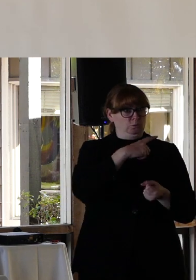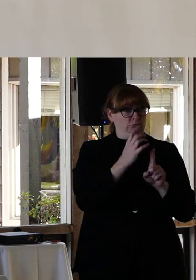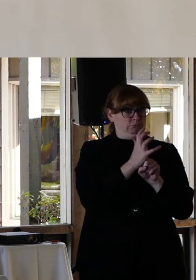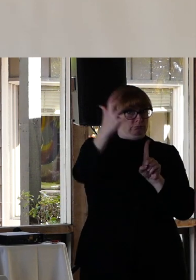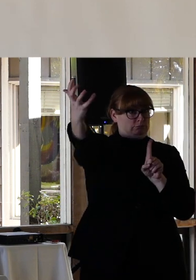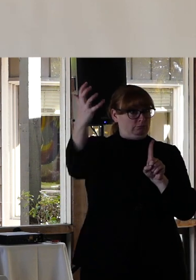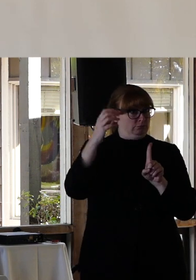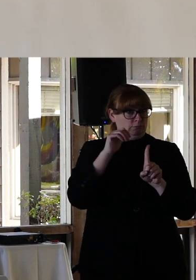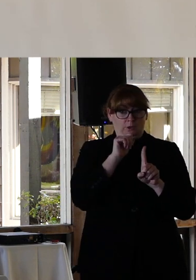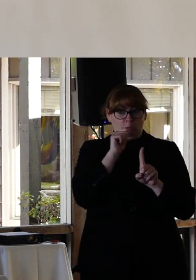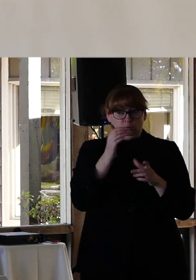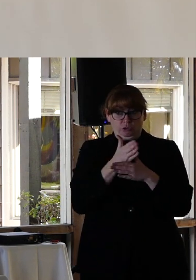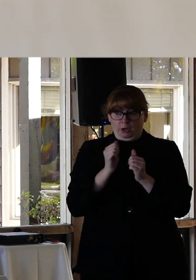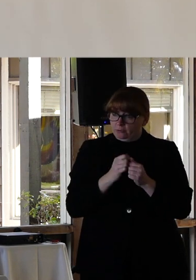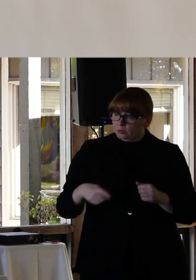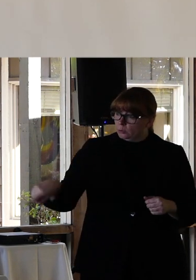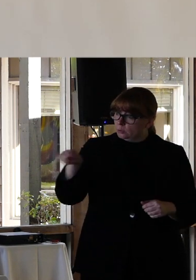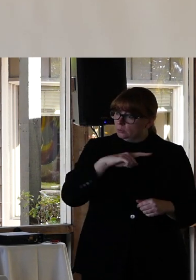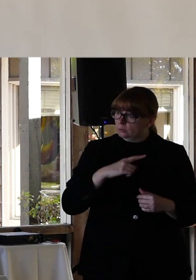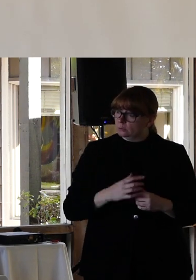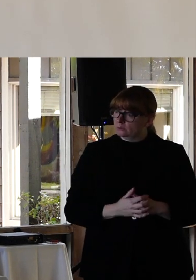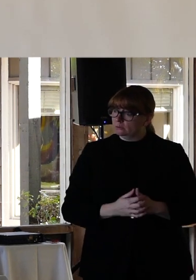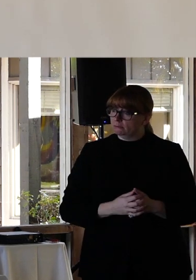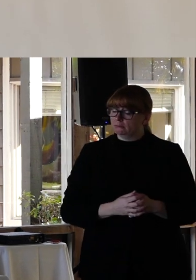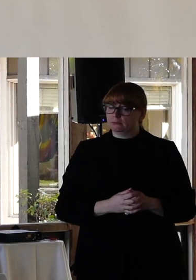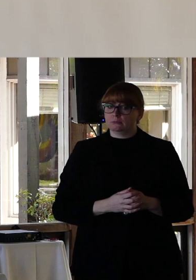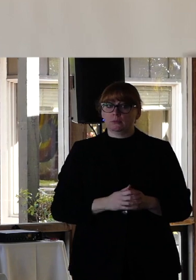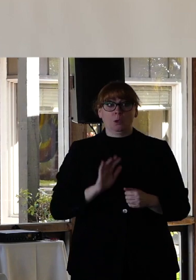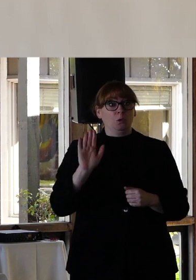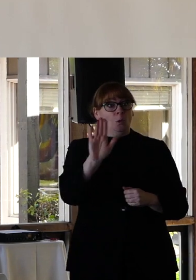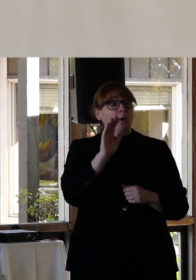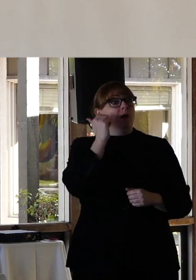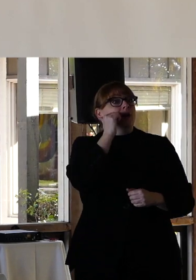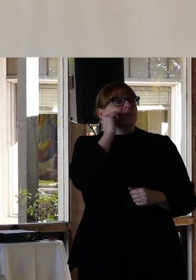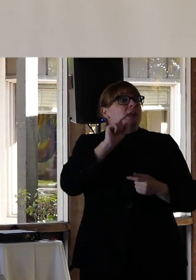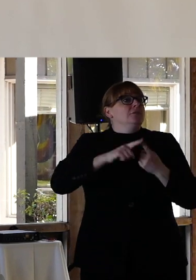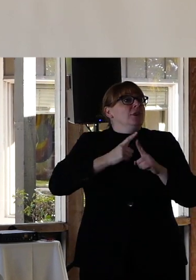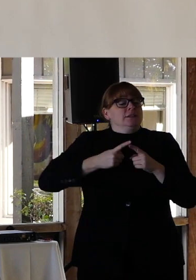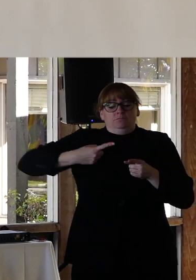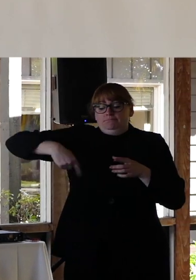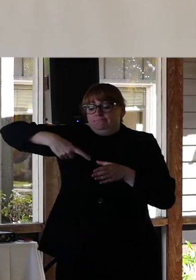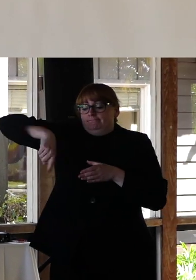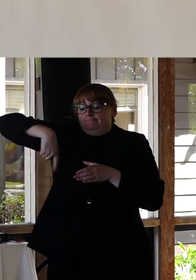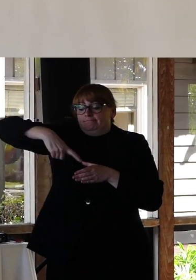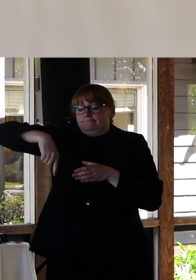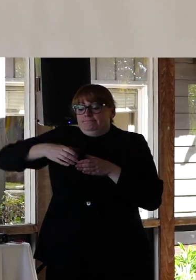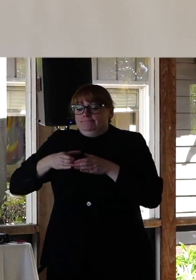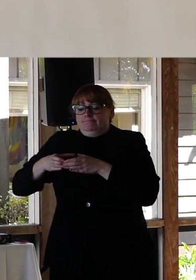to share with you. Do the circles you run in limit you from meeting people